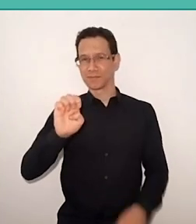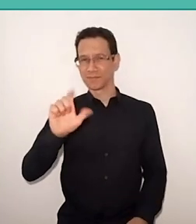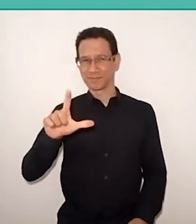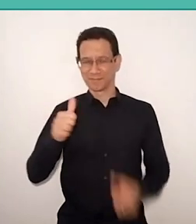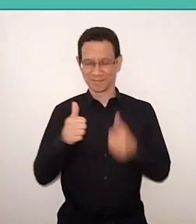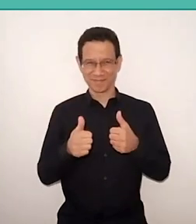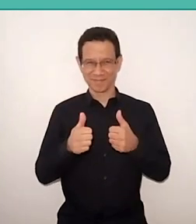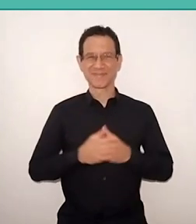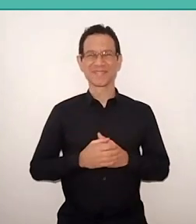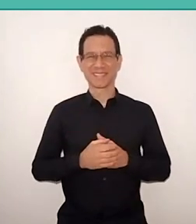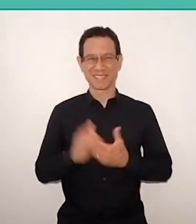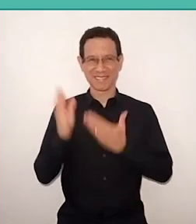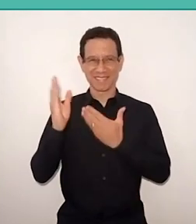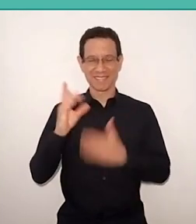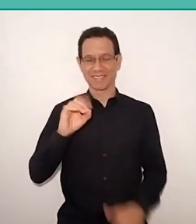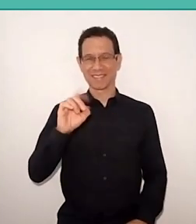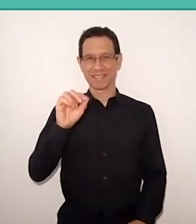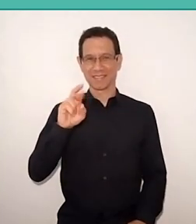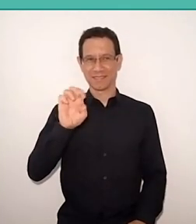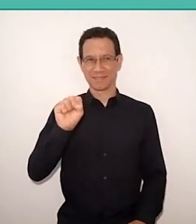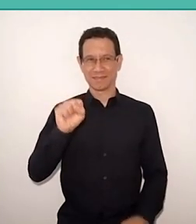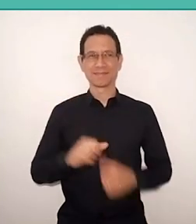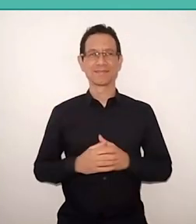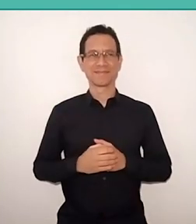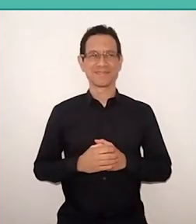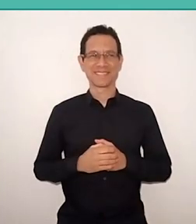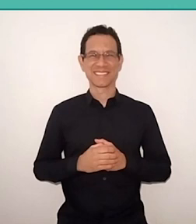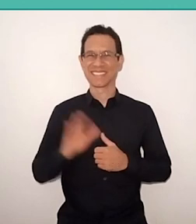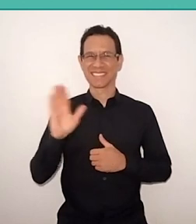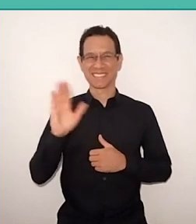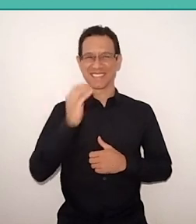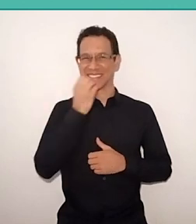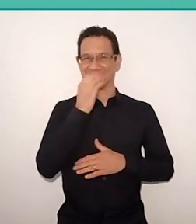So, with the word, Dolores. -Hi. Good afternoon. Sorry.